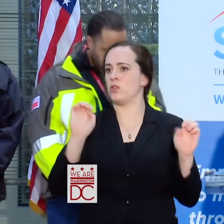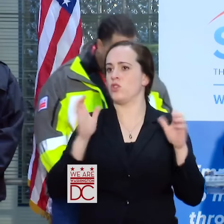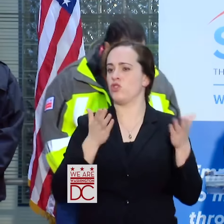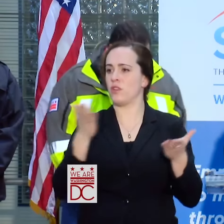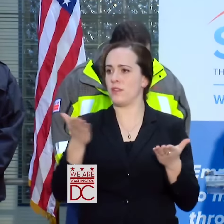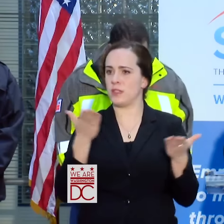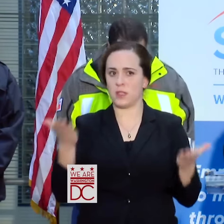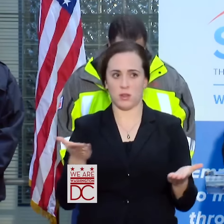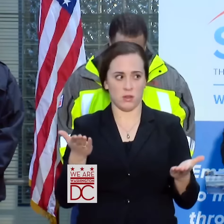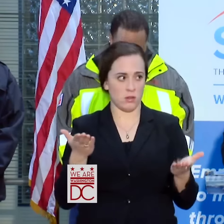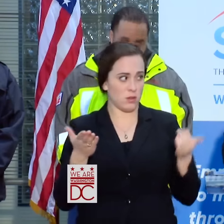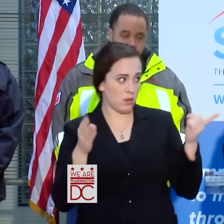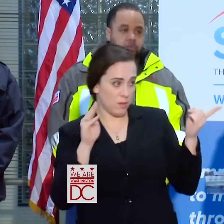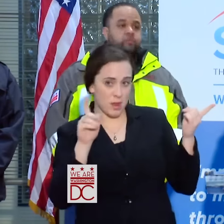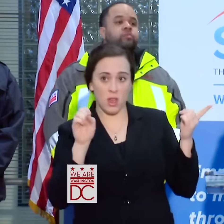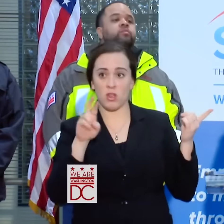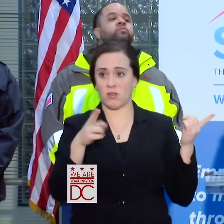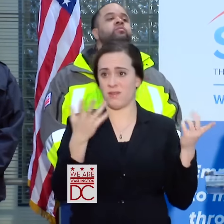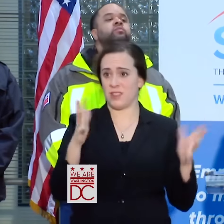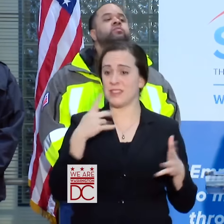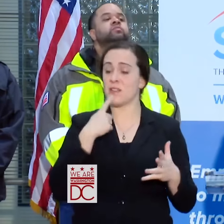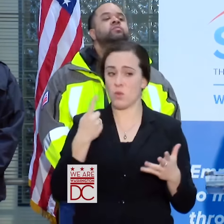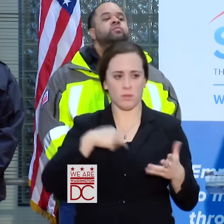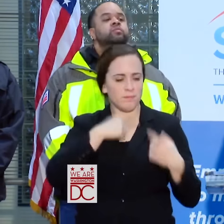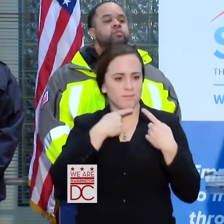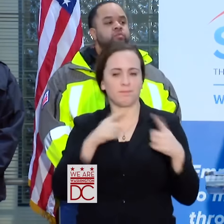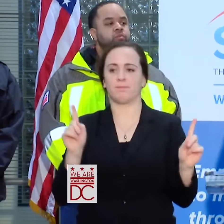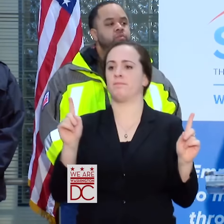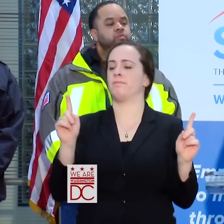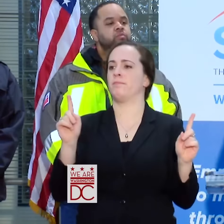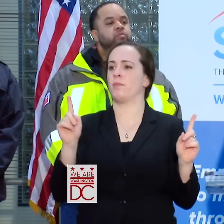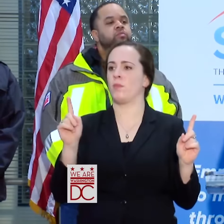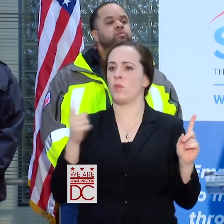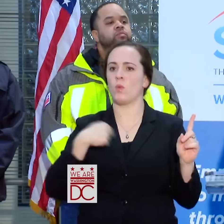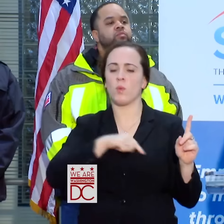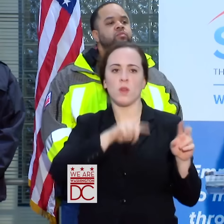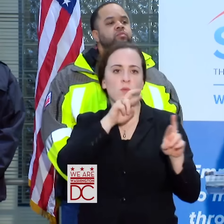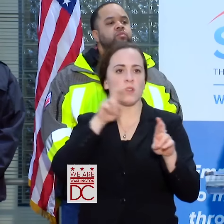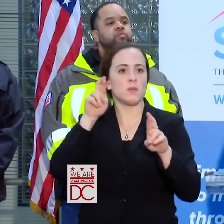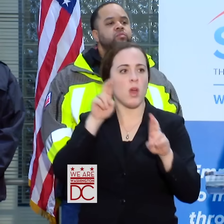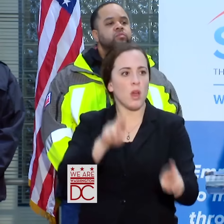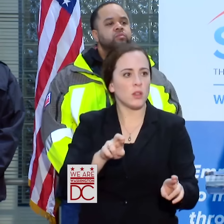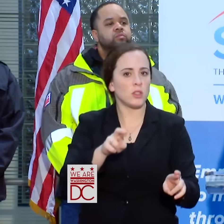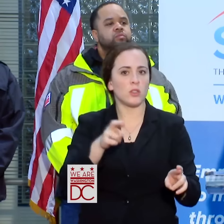AS THE MAYOR MENTIONED, WE WERE SUCCESSFUL IN THAT. WE WERE ABLE TO GET AND RESPOND TO THE CALLS THAT CAME IN FOR